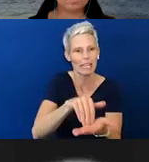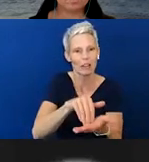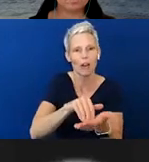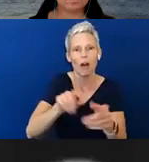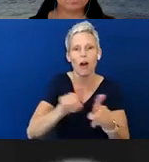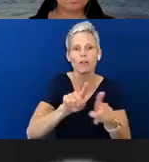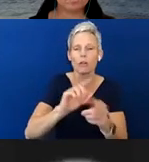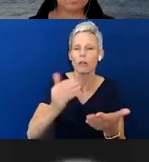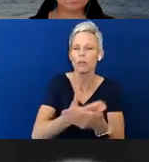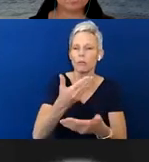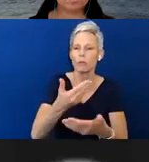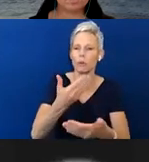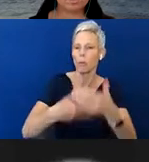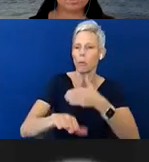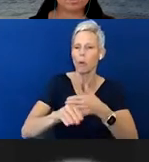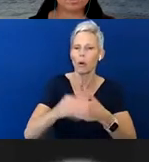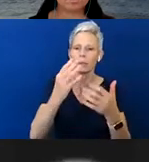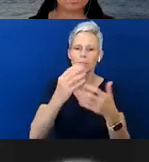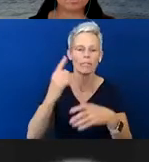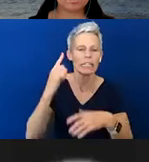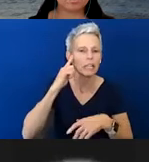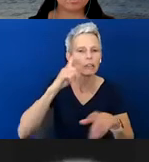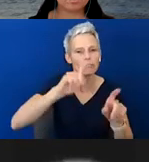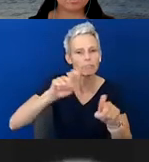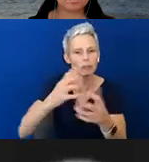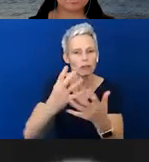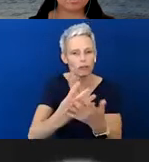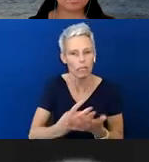Program for helping us put this together, bringing us all together and sharing